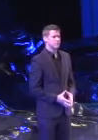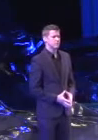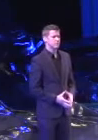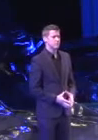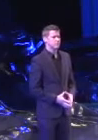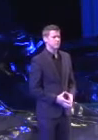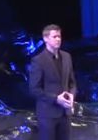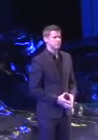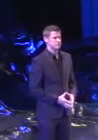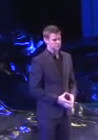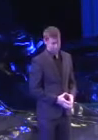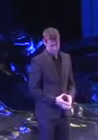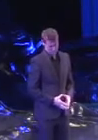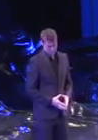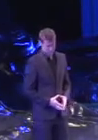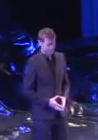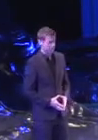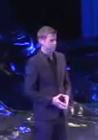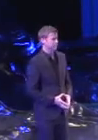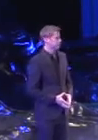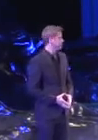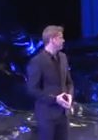(audience talking together)